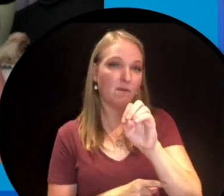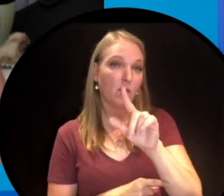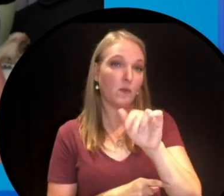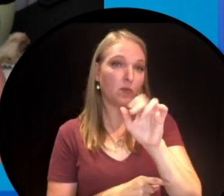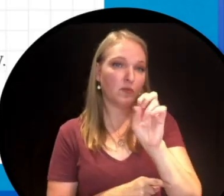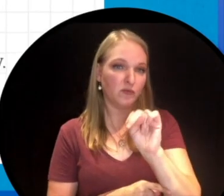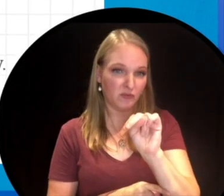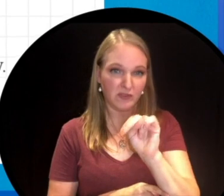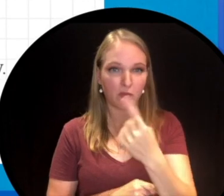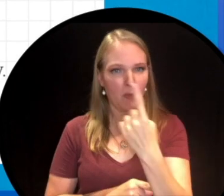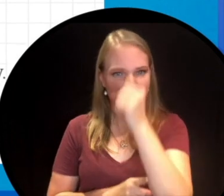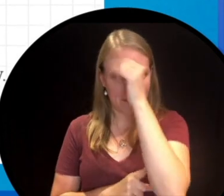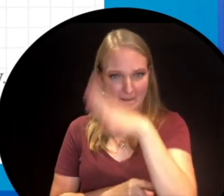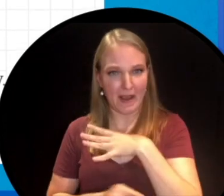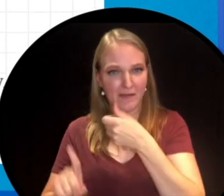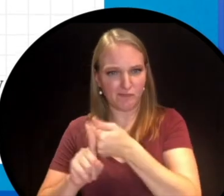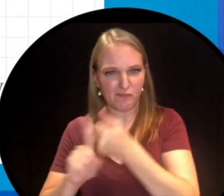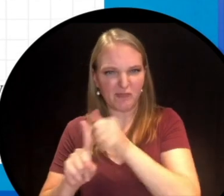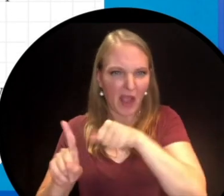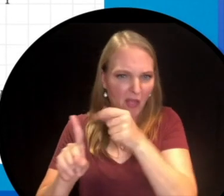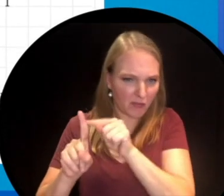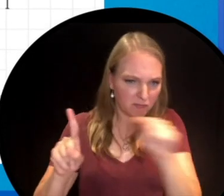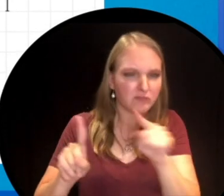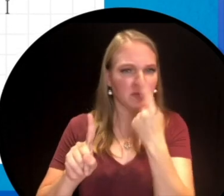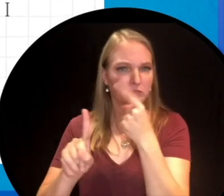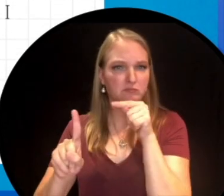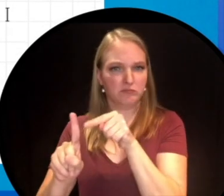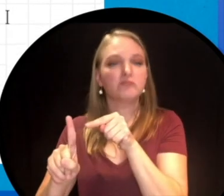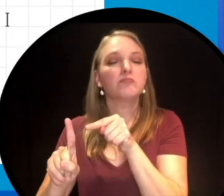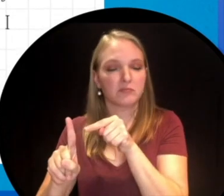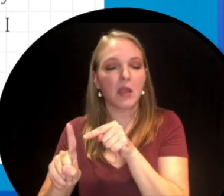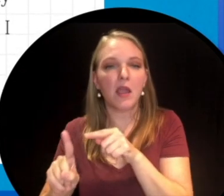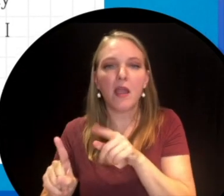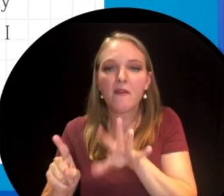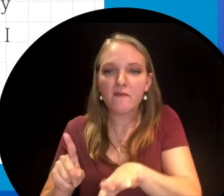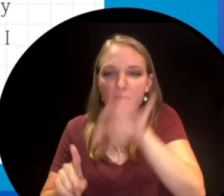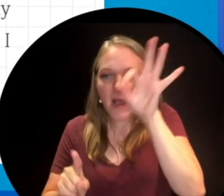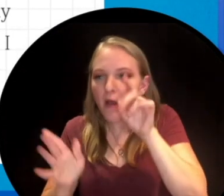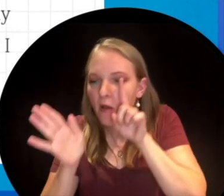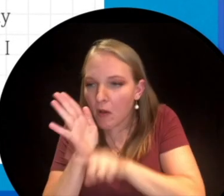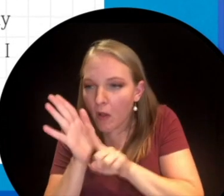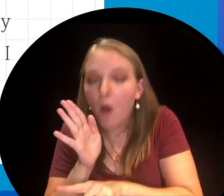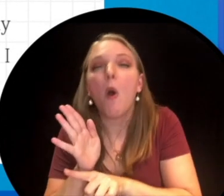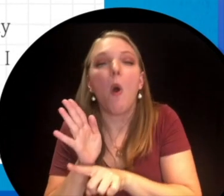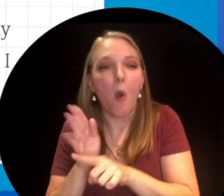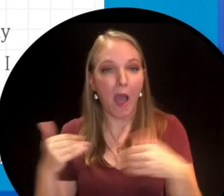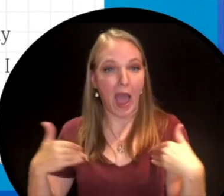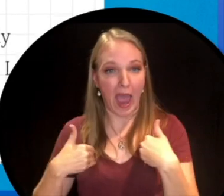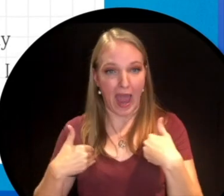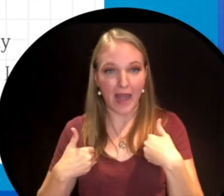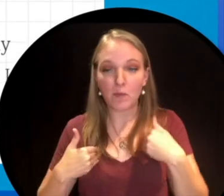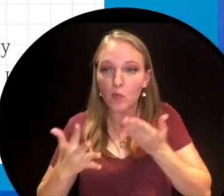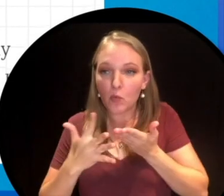and he was one of the men who discovered that over time species change and evolve with their growth